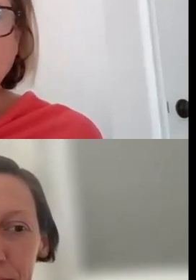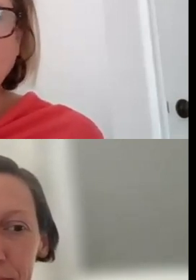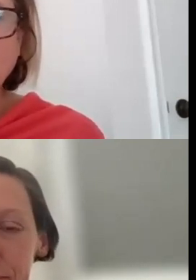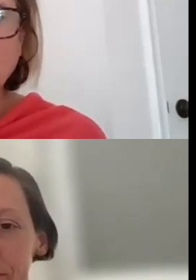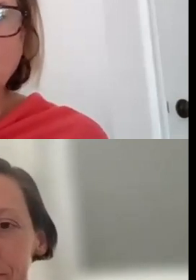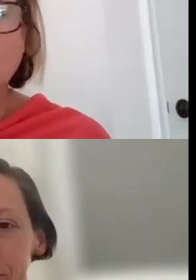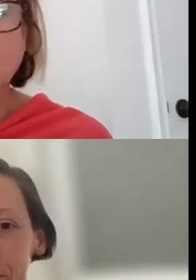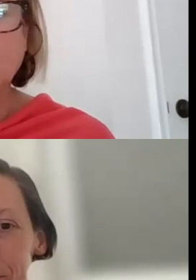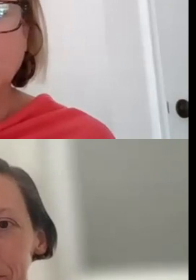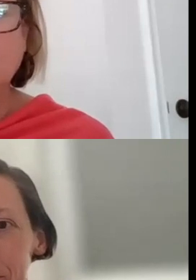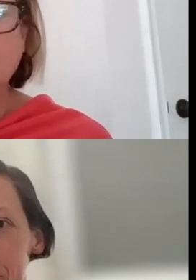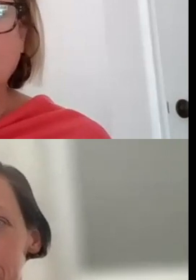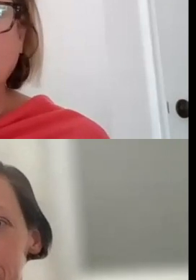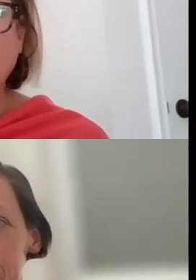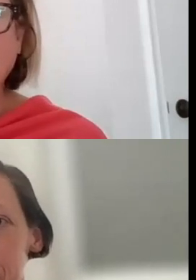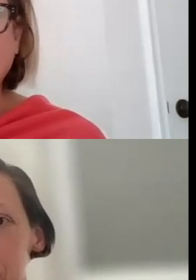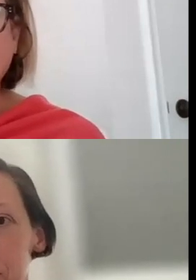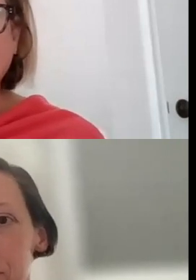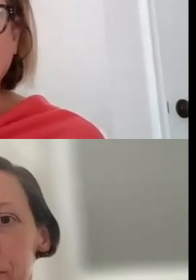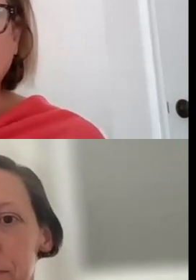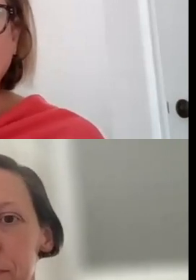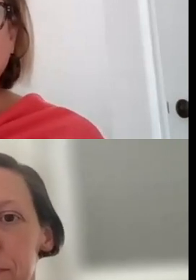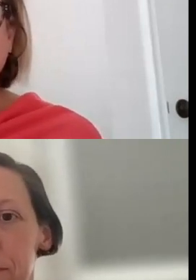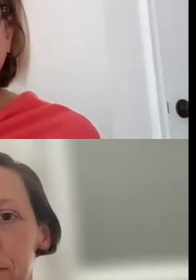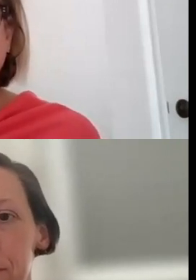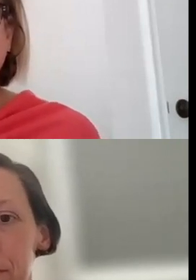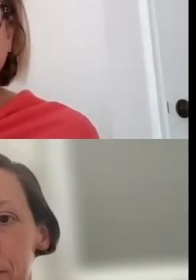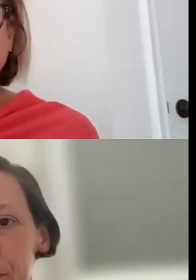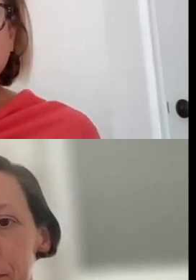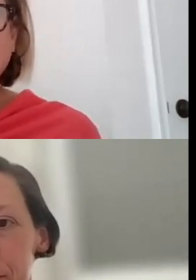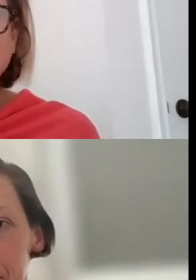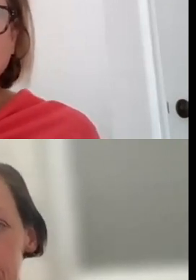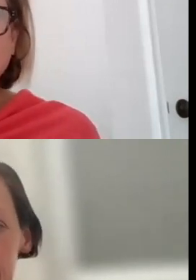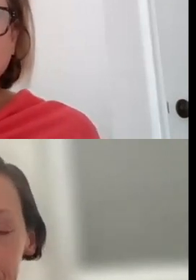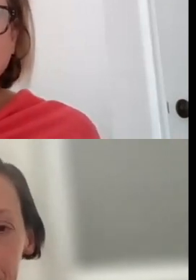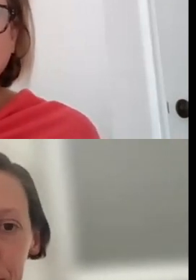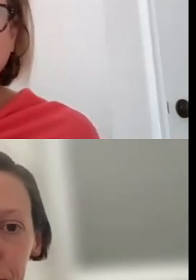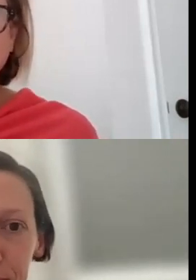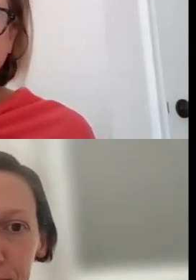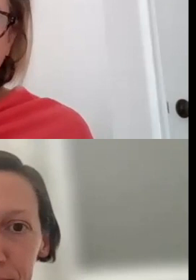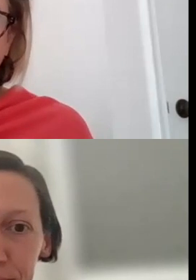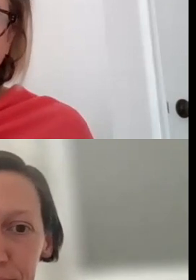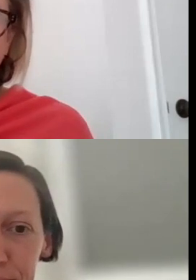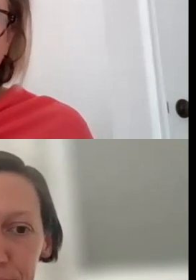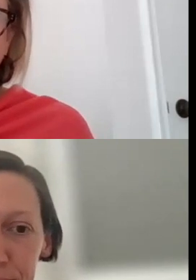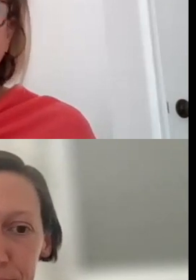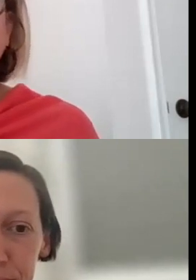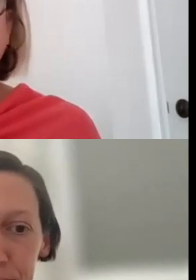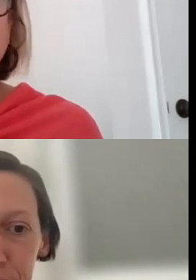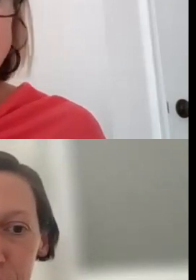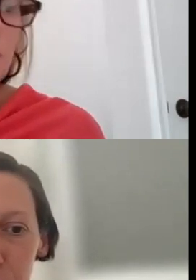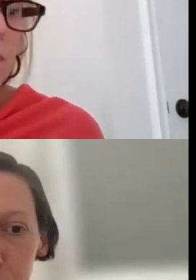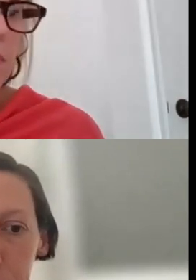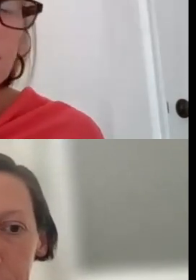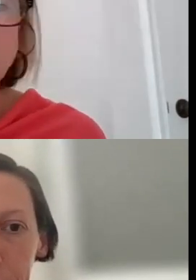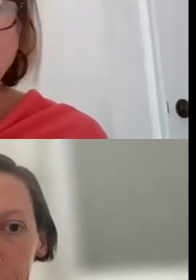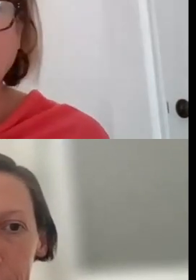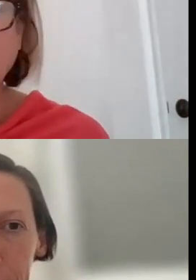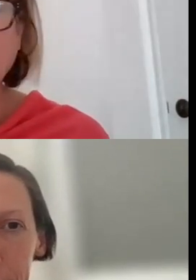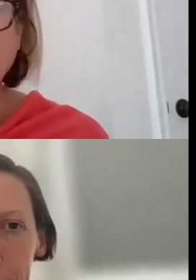WENDY, ANOTHER QUESTION HAS COME IN THAT IS, THE QUESTION IS, IS THIS ONLY FOR NON-PROFITS?